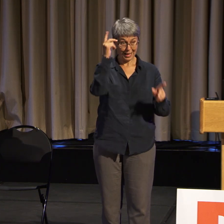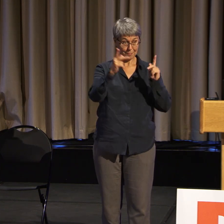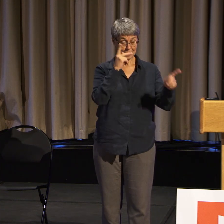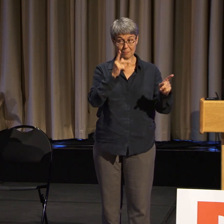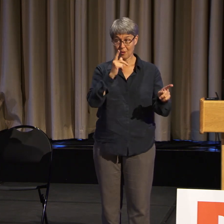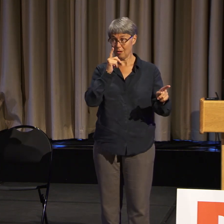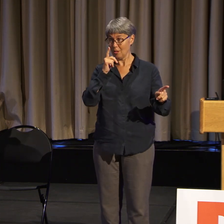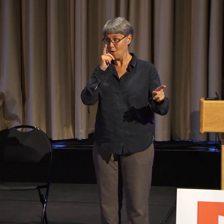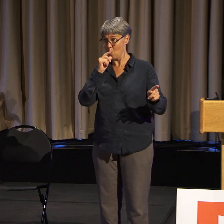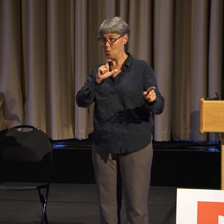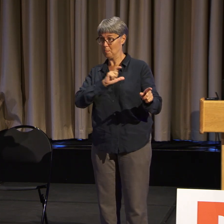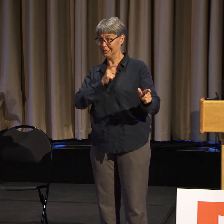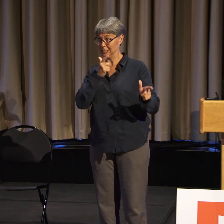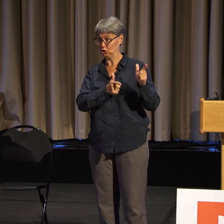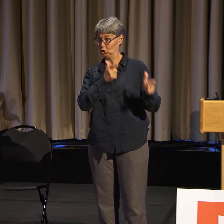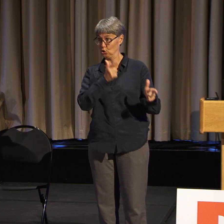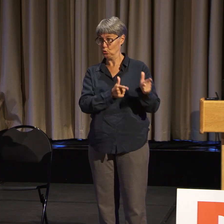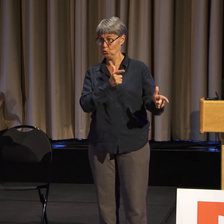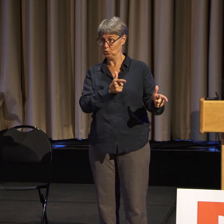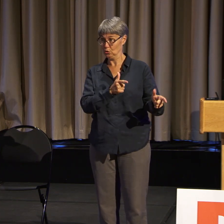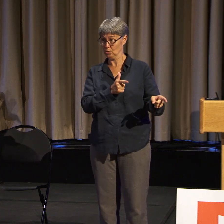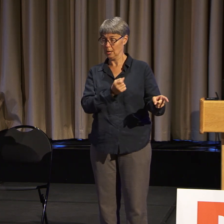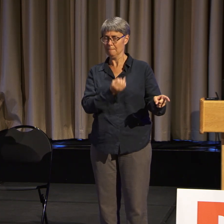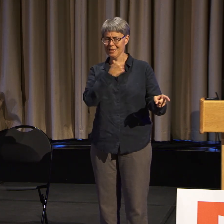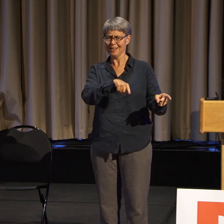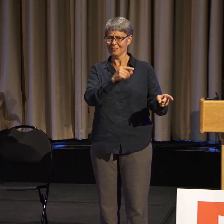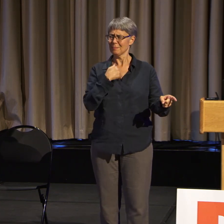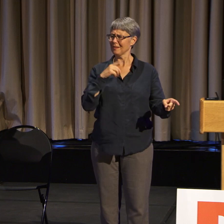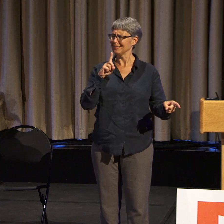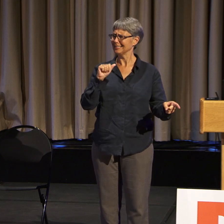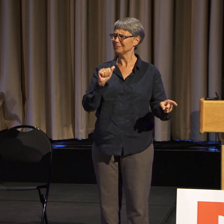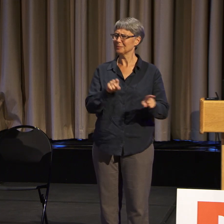have disabilities. That we know.